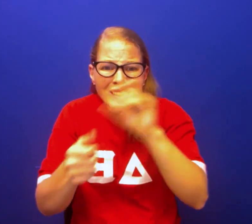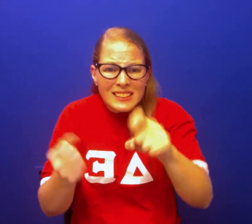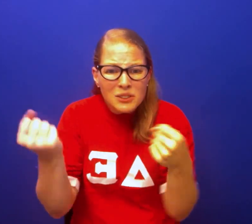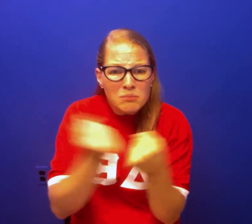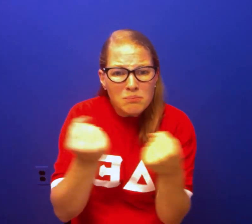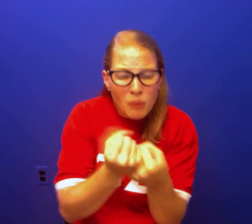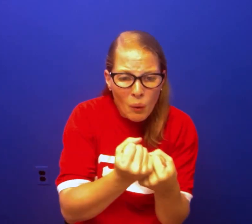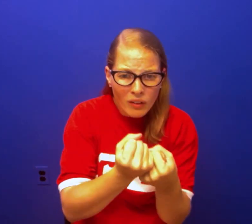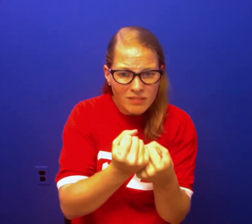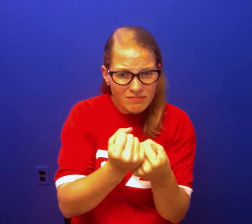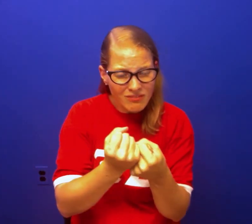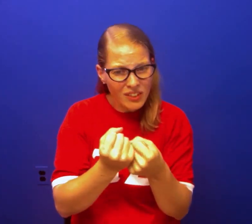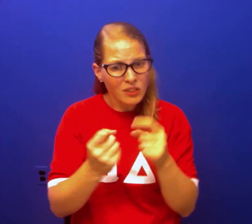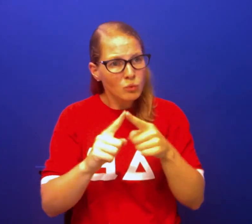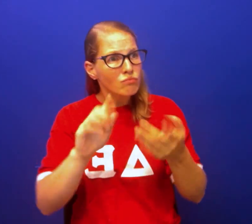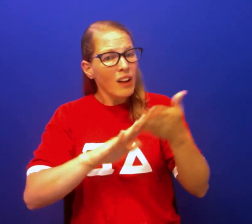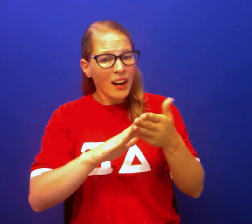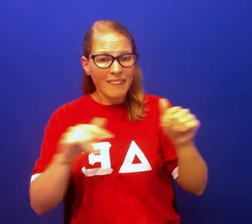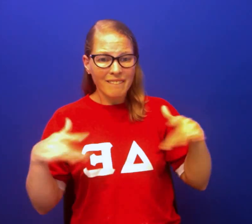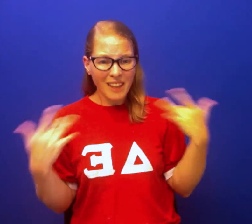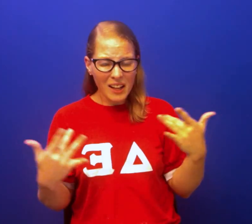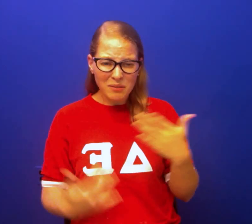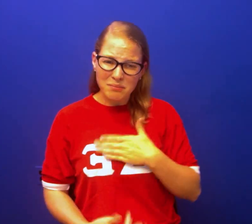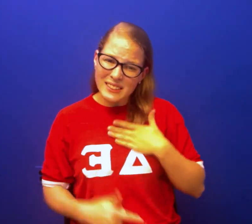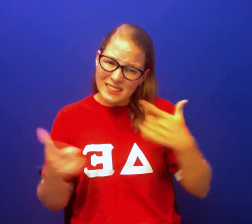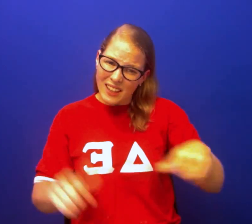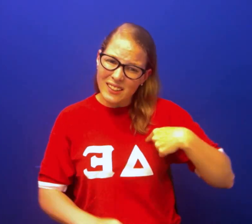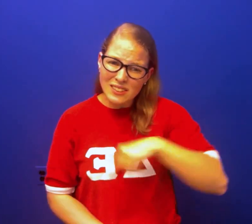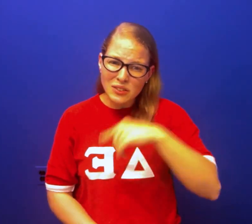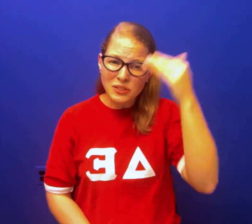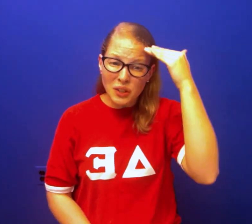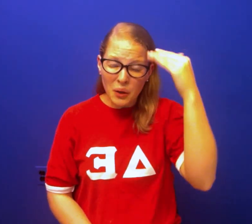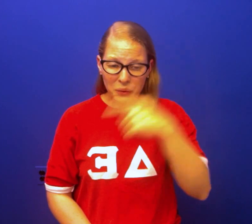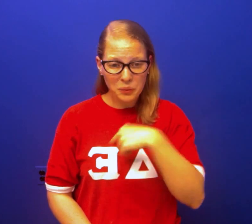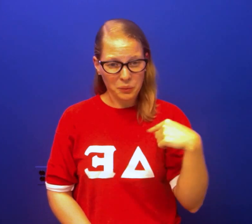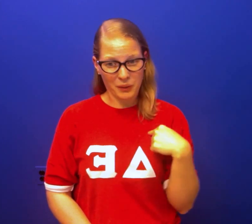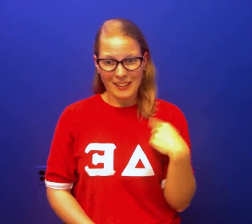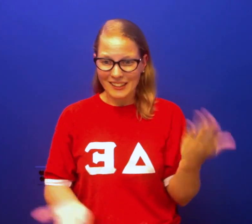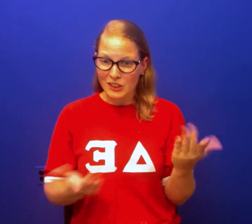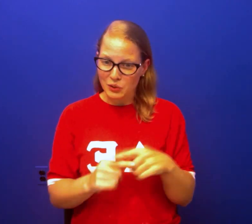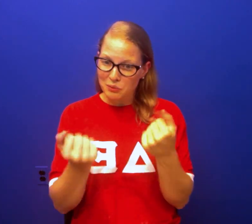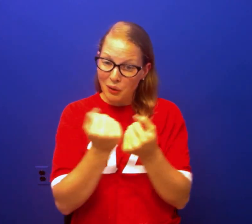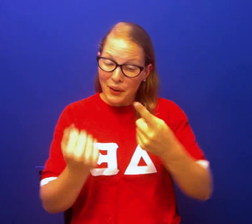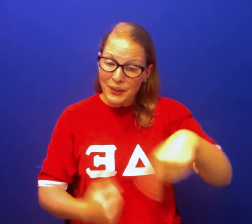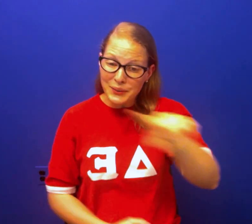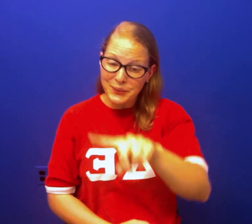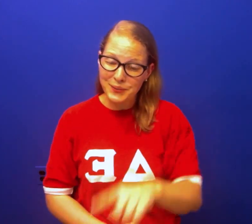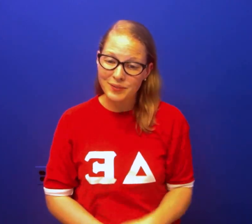support to run an event, please let us know. We are here to support you.